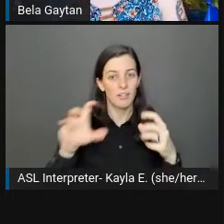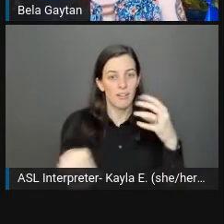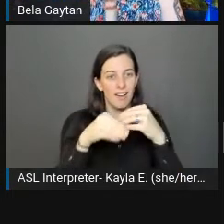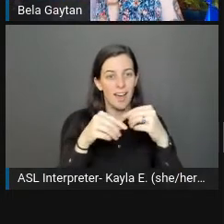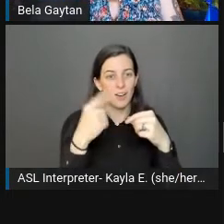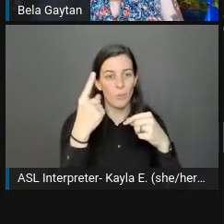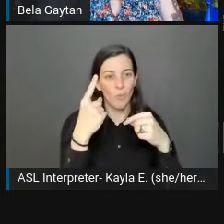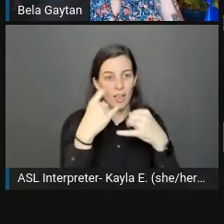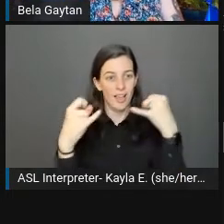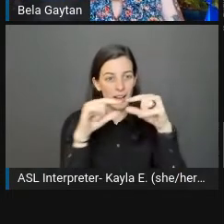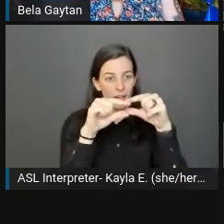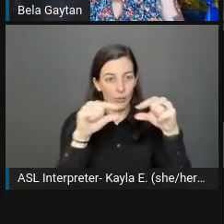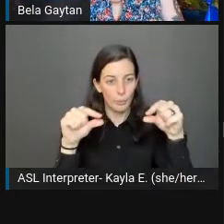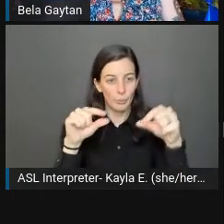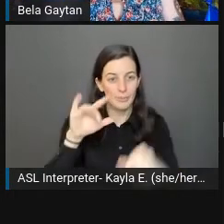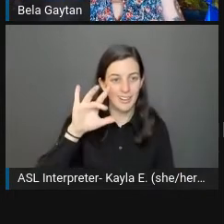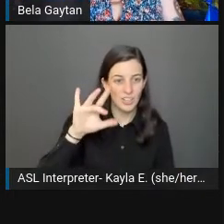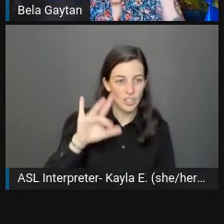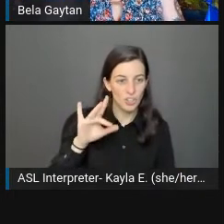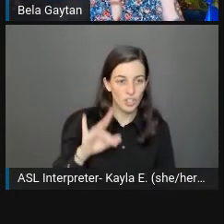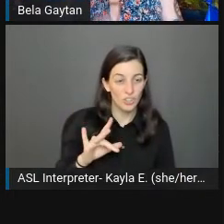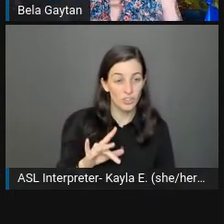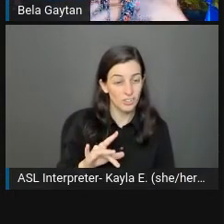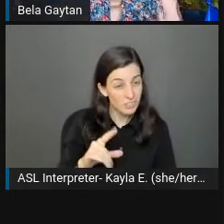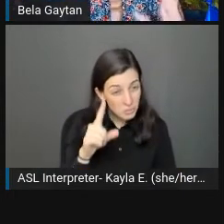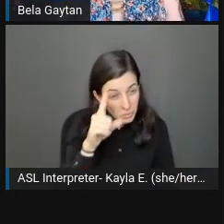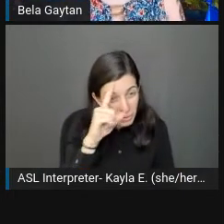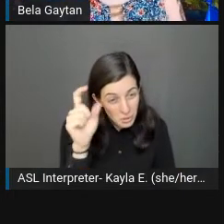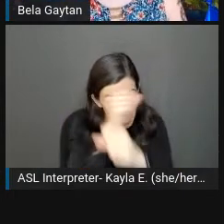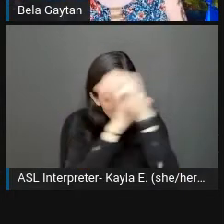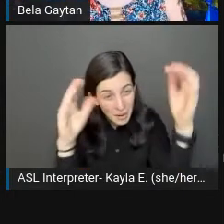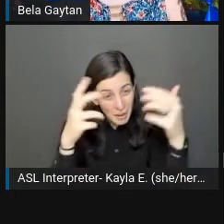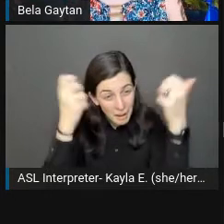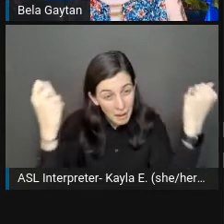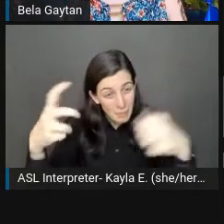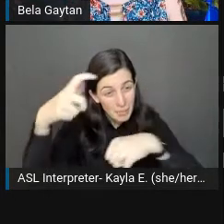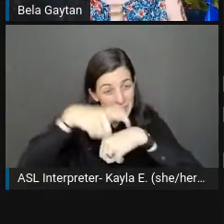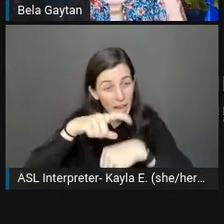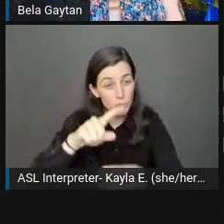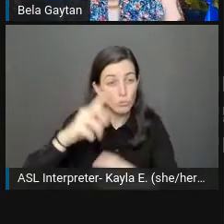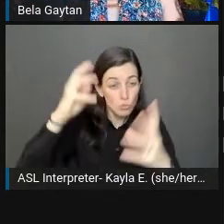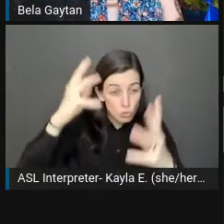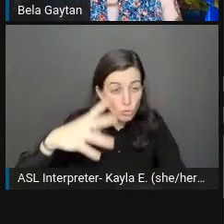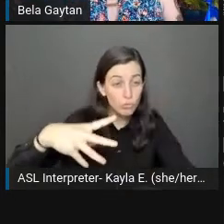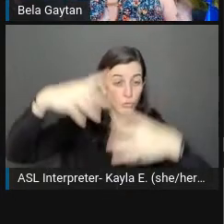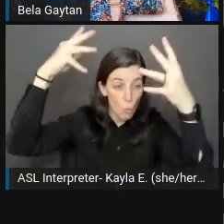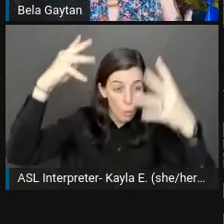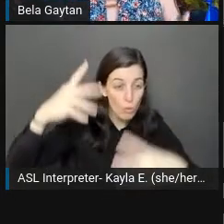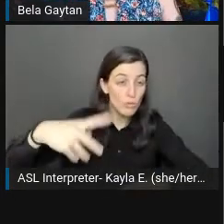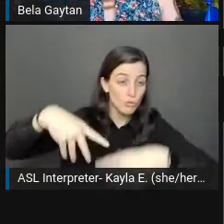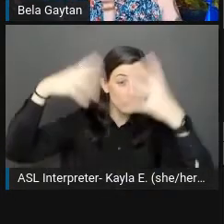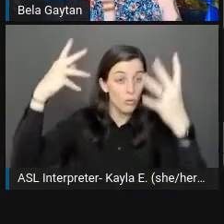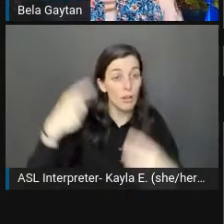Can you imagine how many times you have to scroll, scroll, scroll? I tell people, I understand it looks really cool,